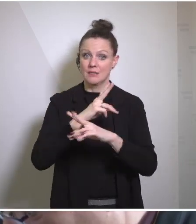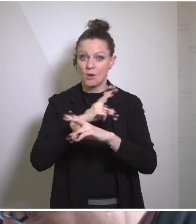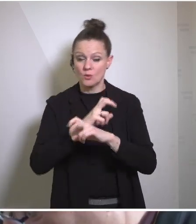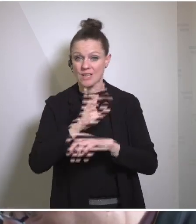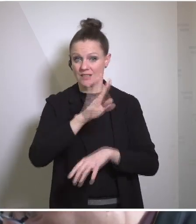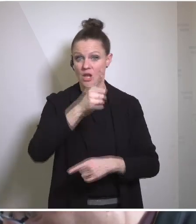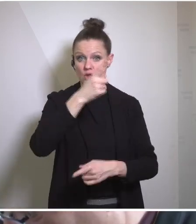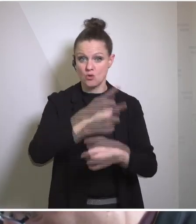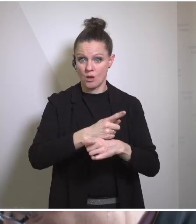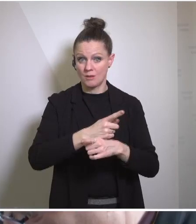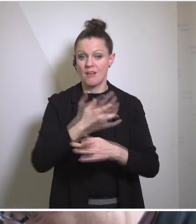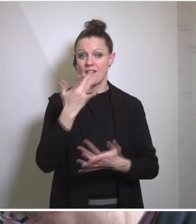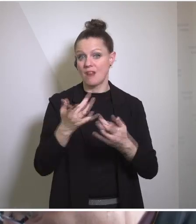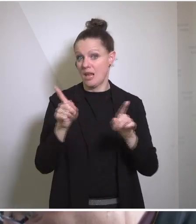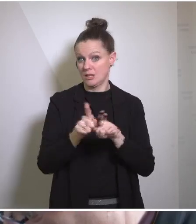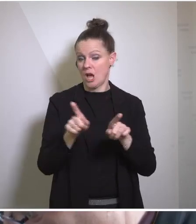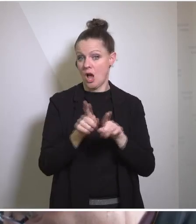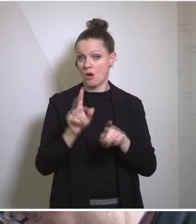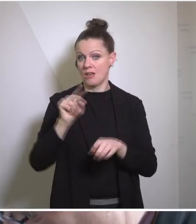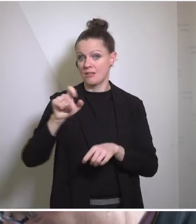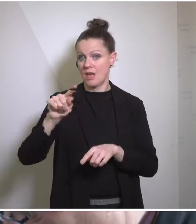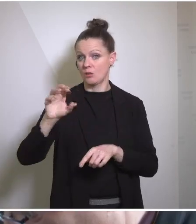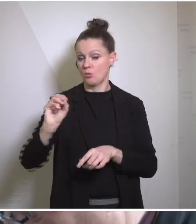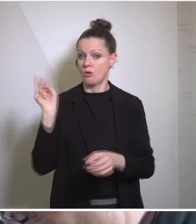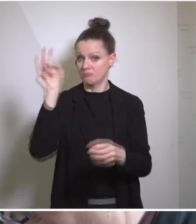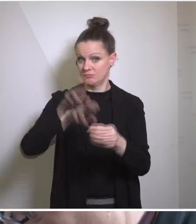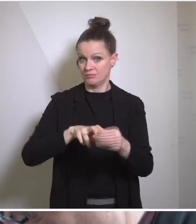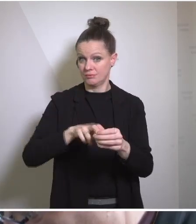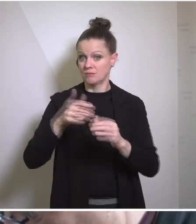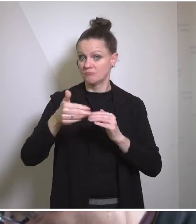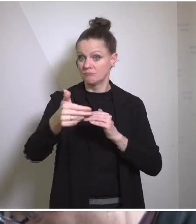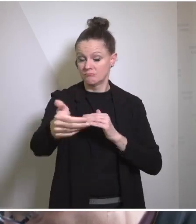prospect that you might consider NATO membership in the foreseeable future. Thank you both.